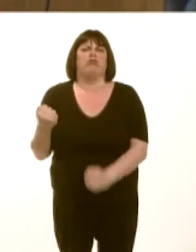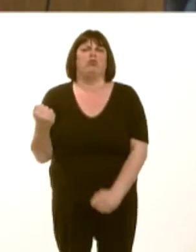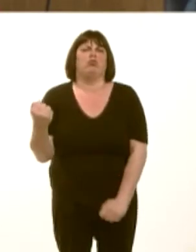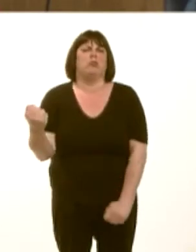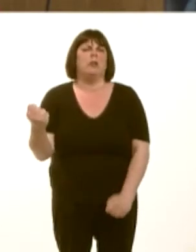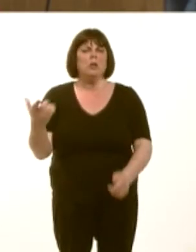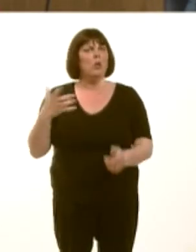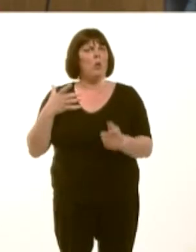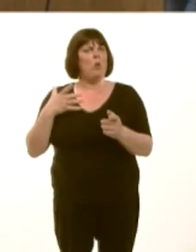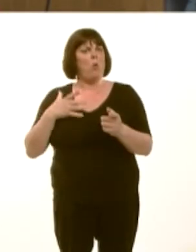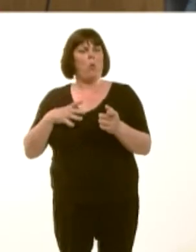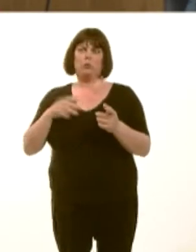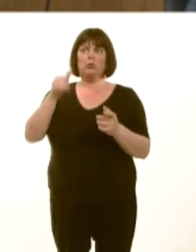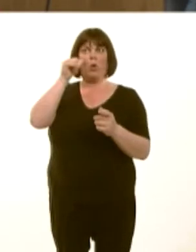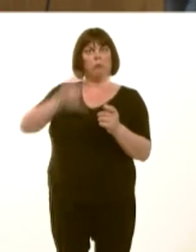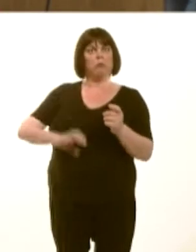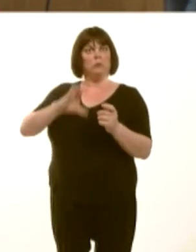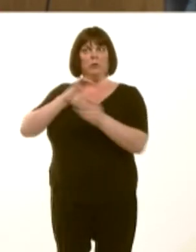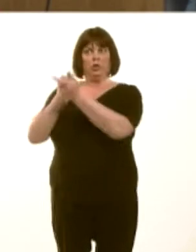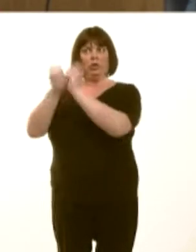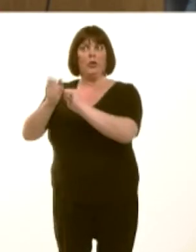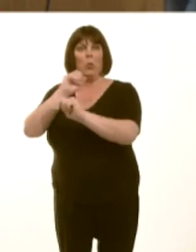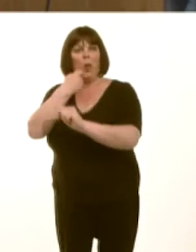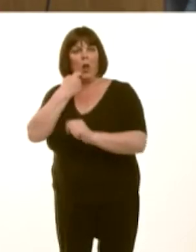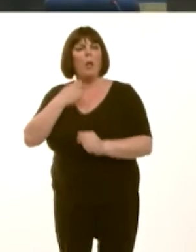But I can give the Member the assurance that we fully understand this is a once in a lifetime